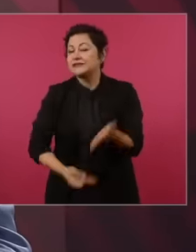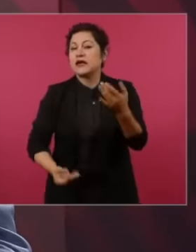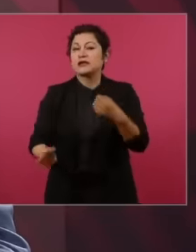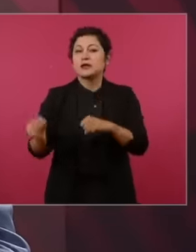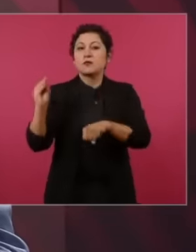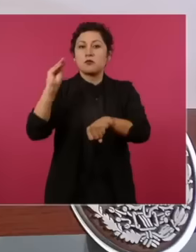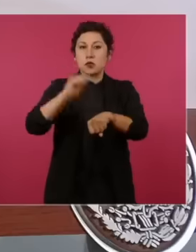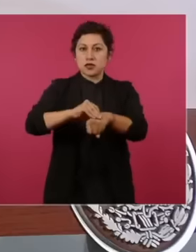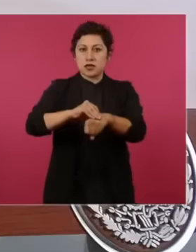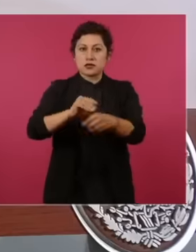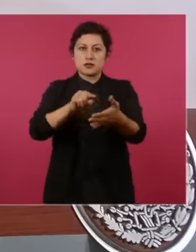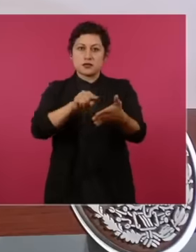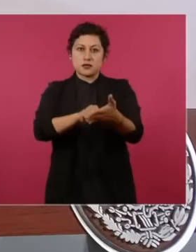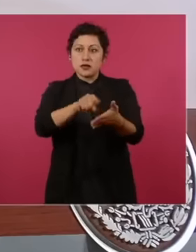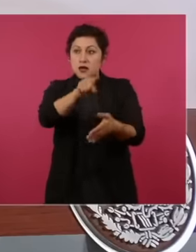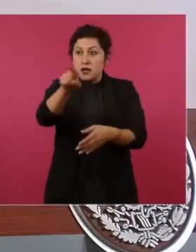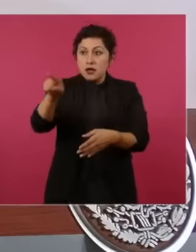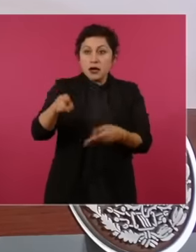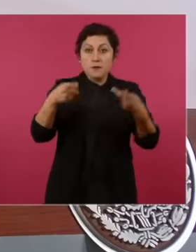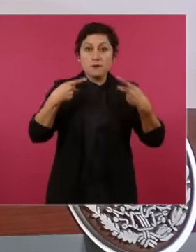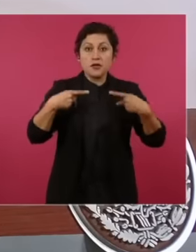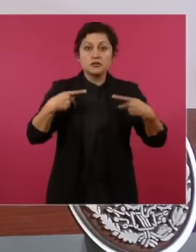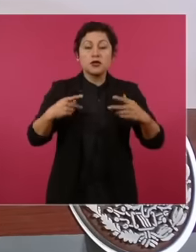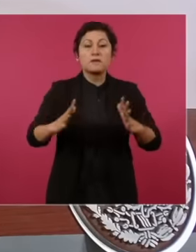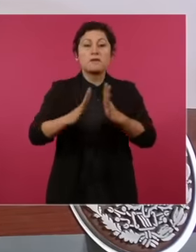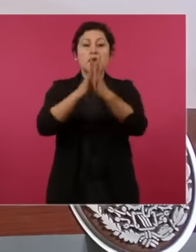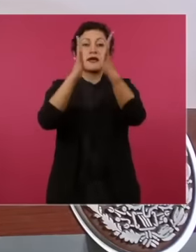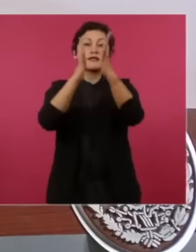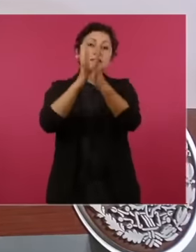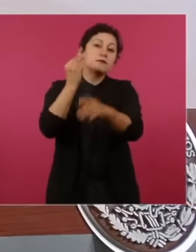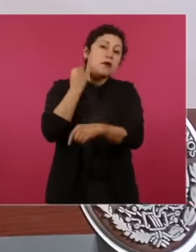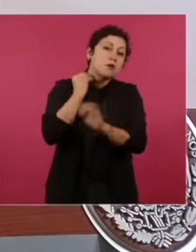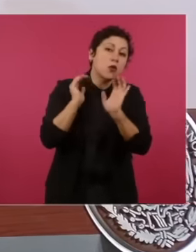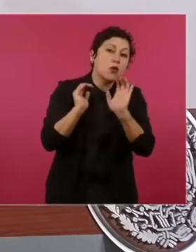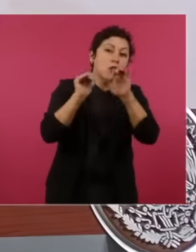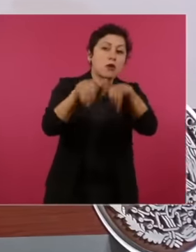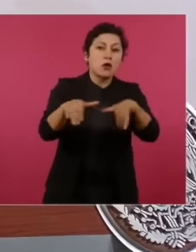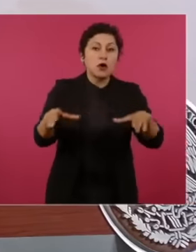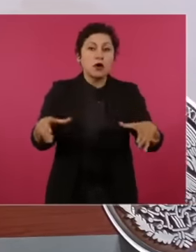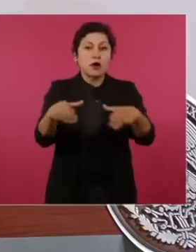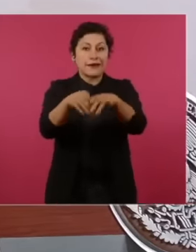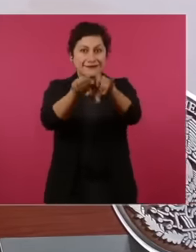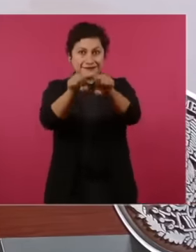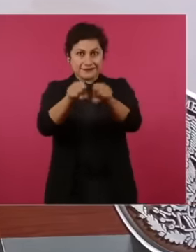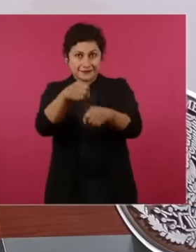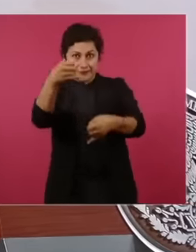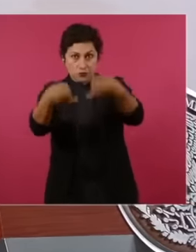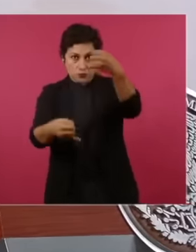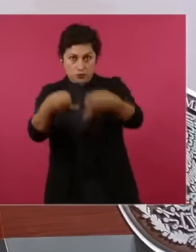experience those who can participate as a judge